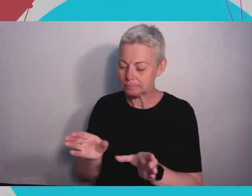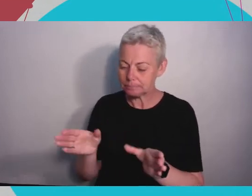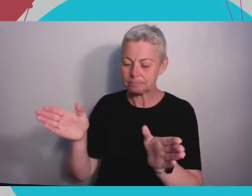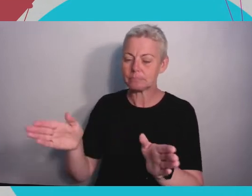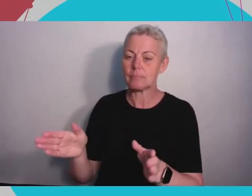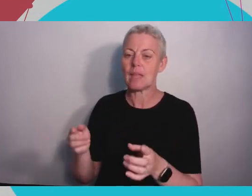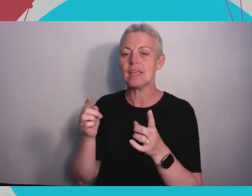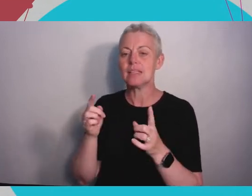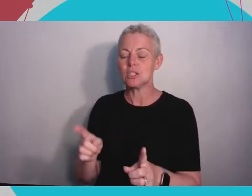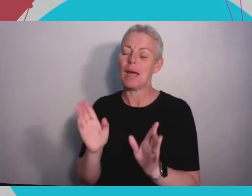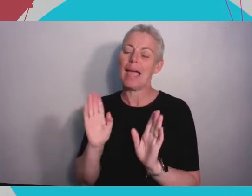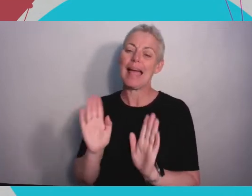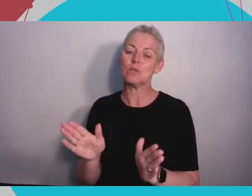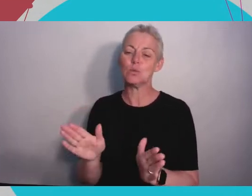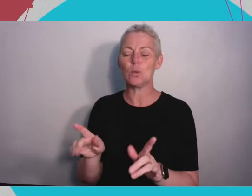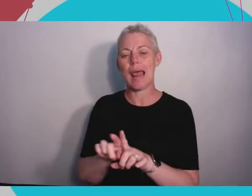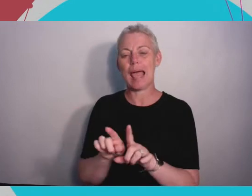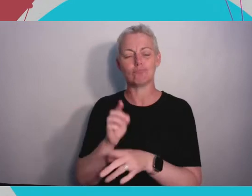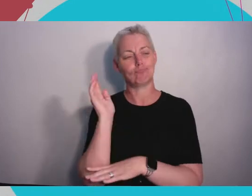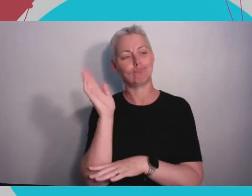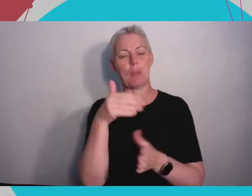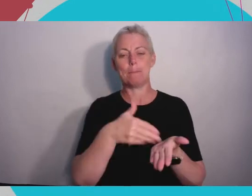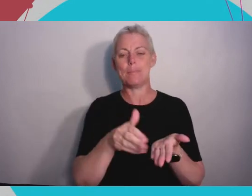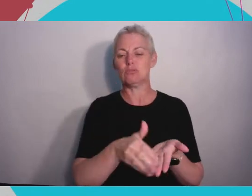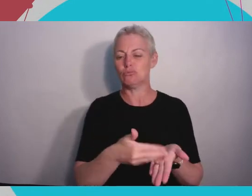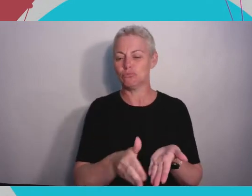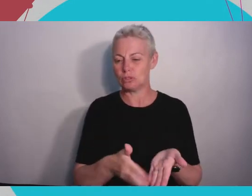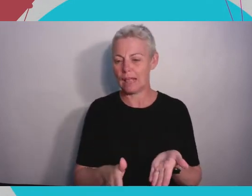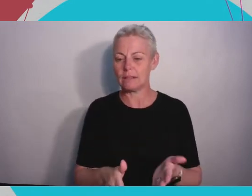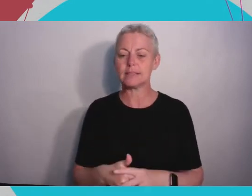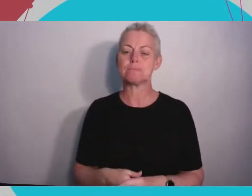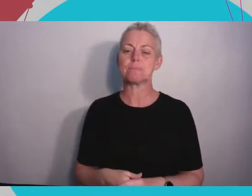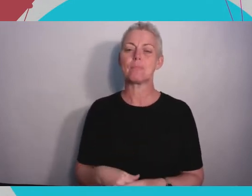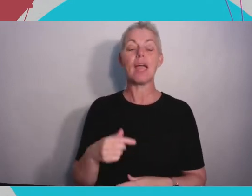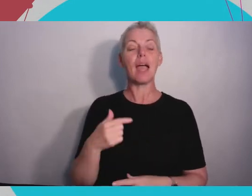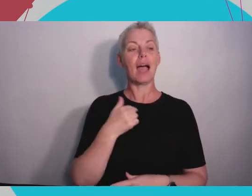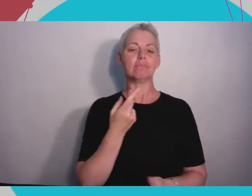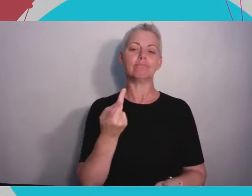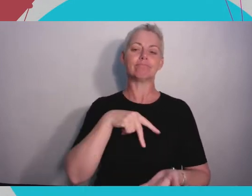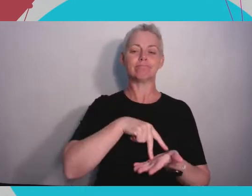and I got really good feedback from it's like an actual venture capital investor on the